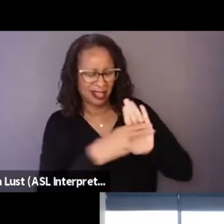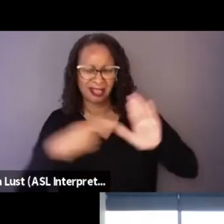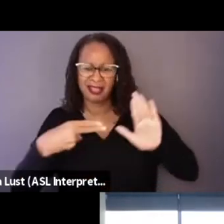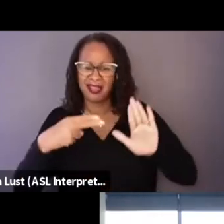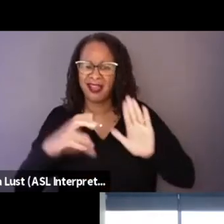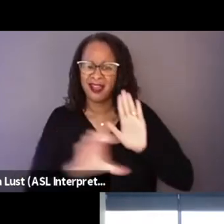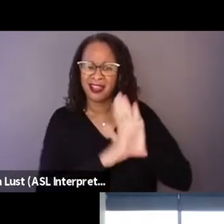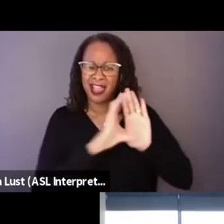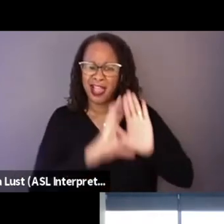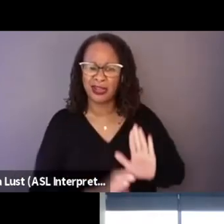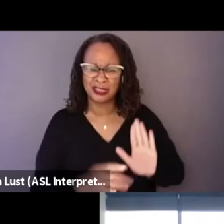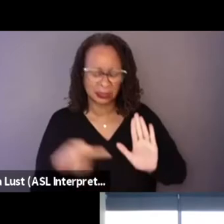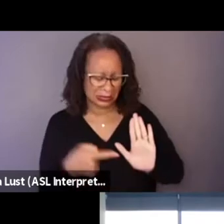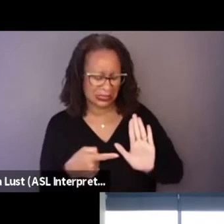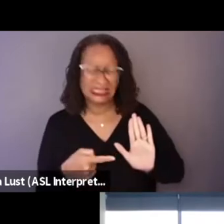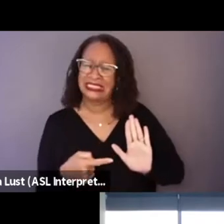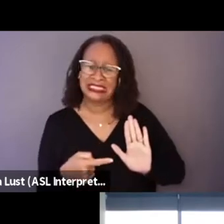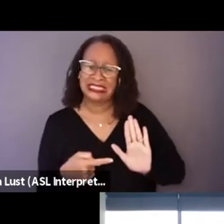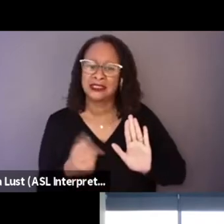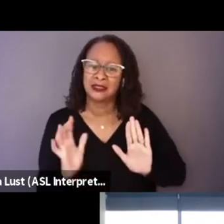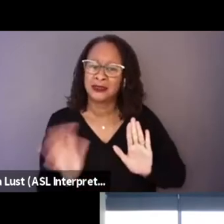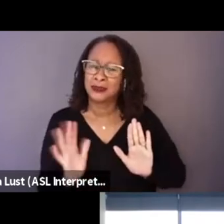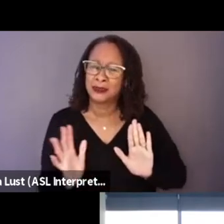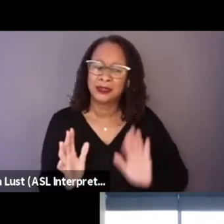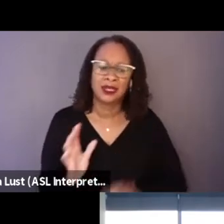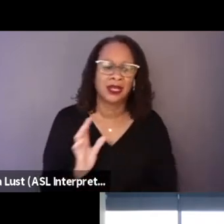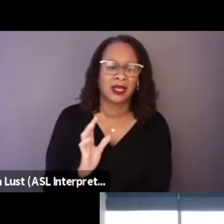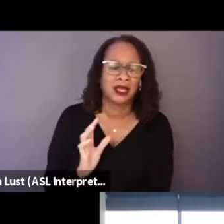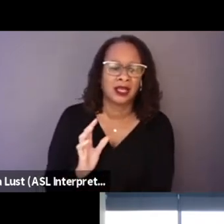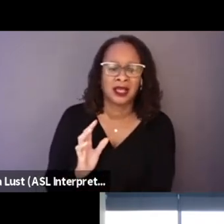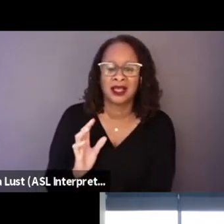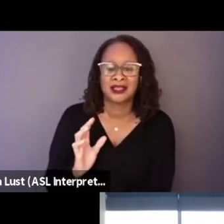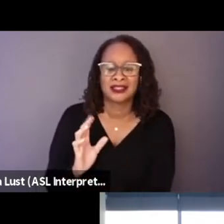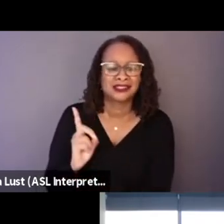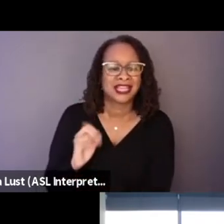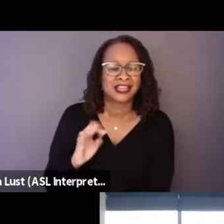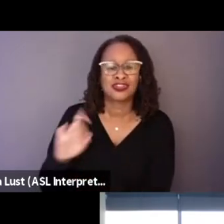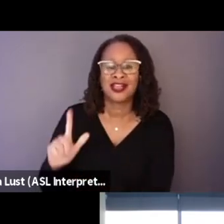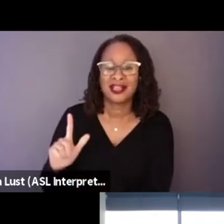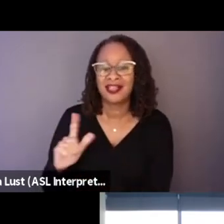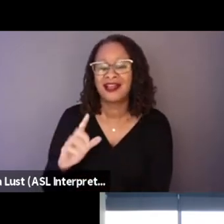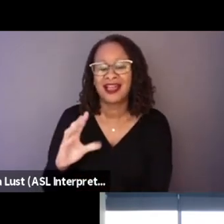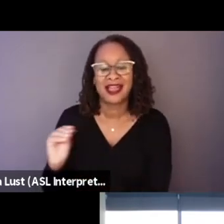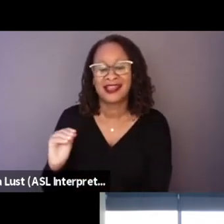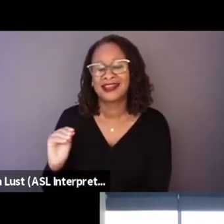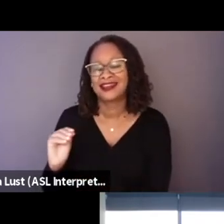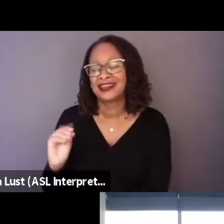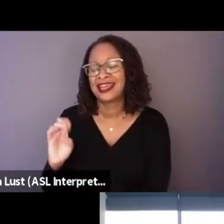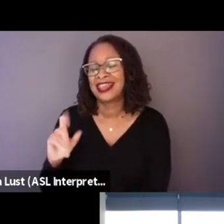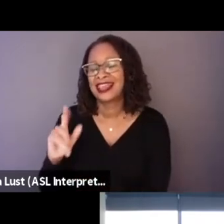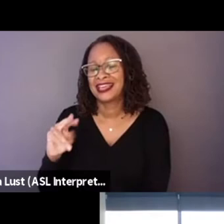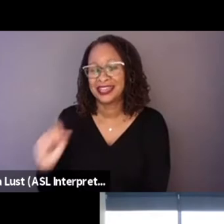Daniela and Elena are more used to saying, "oh, the characters in this documentary." And I was like, well, they're not characters,